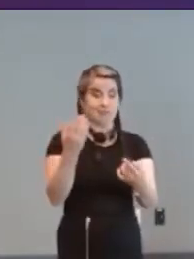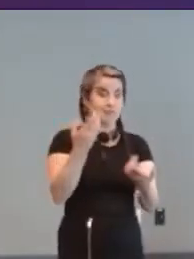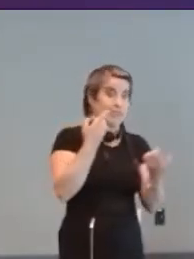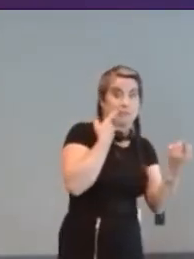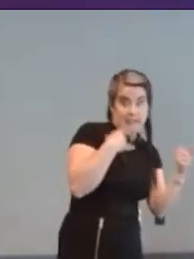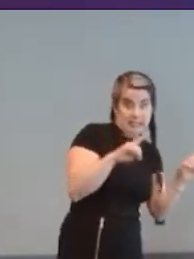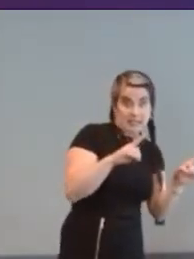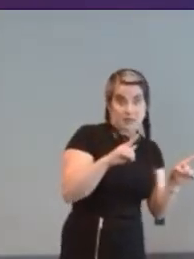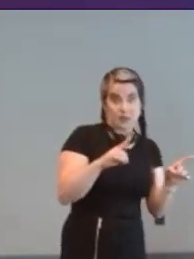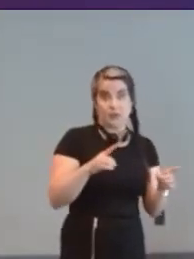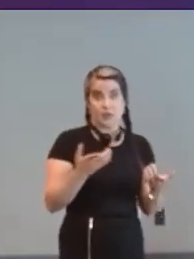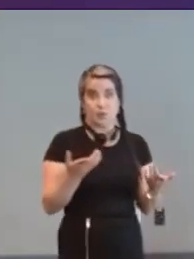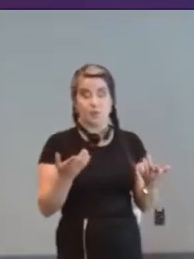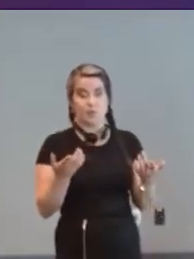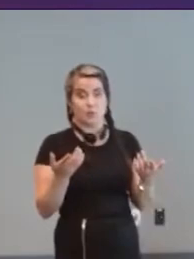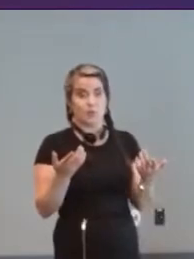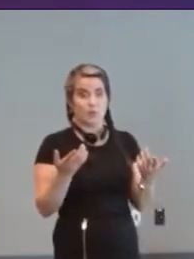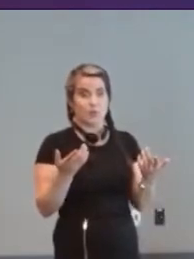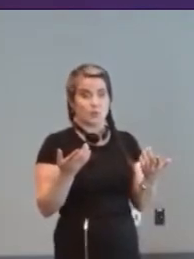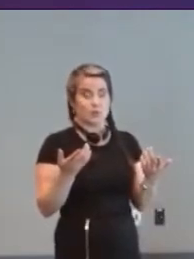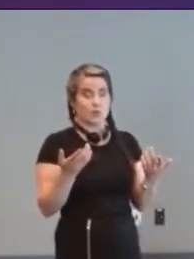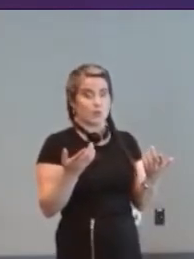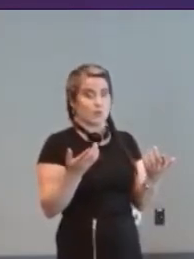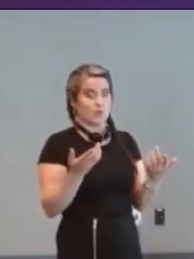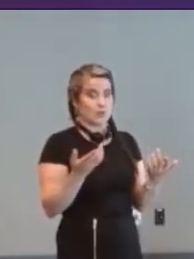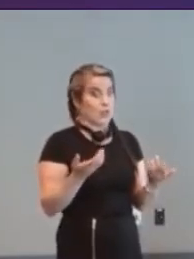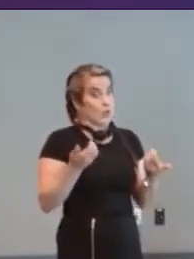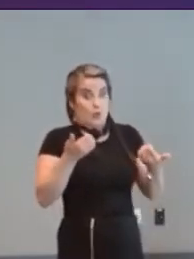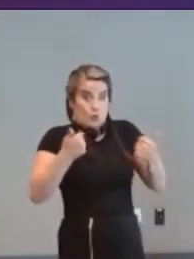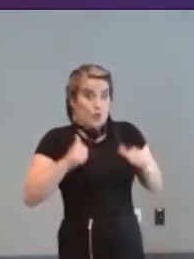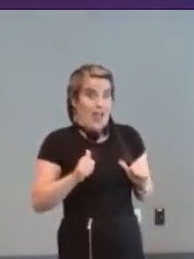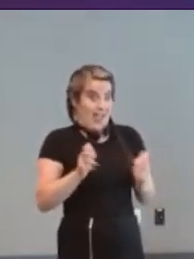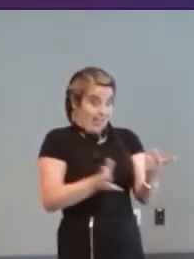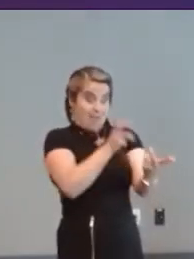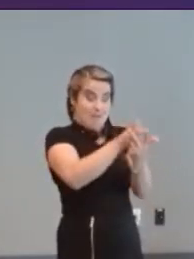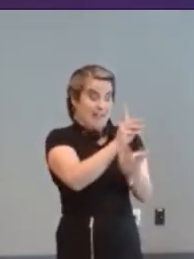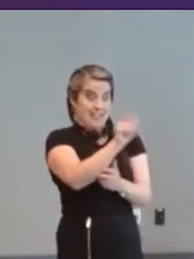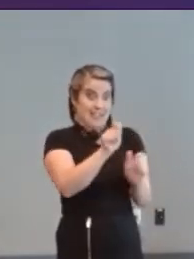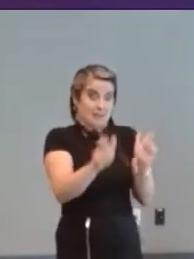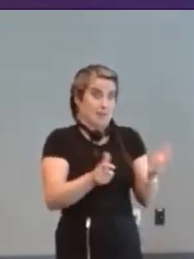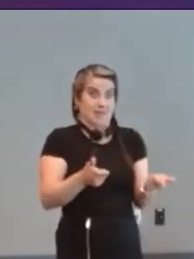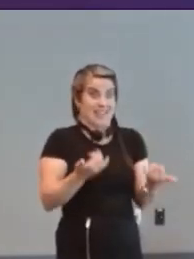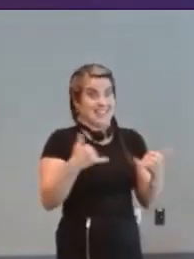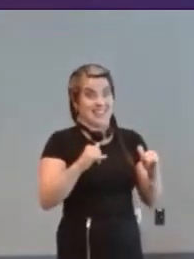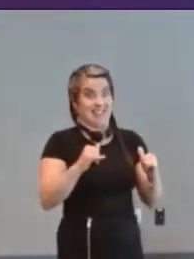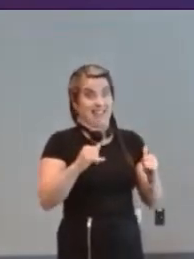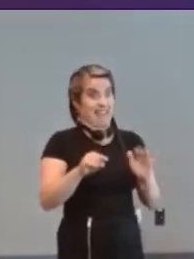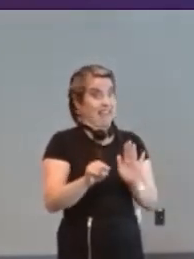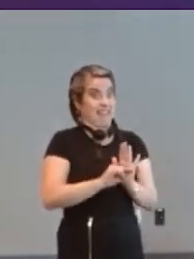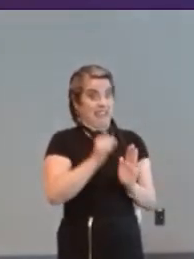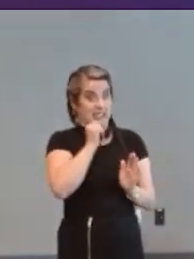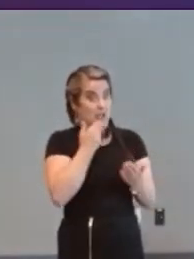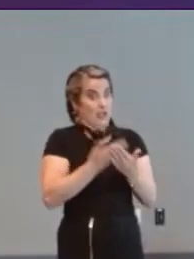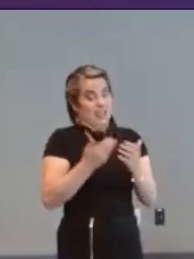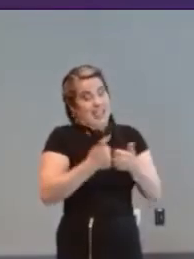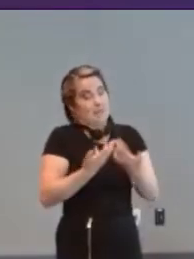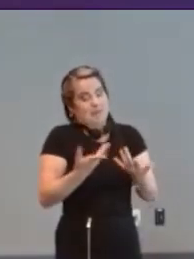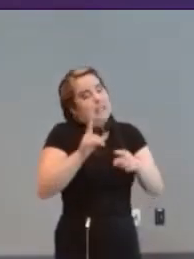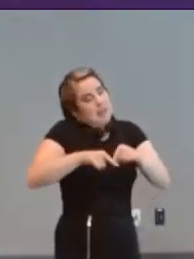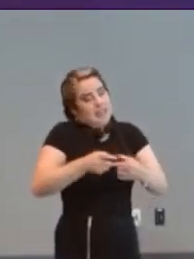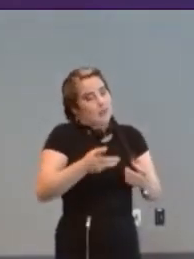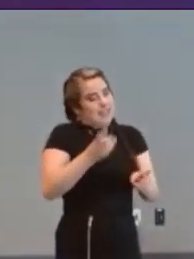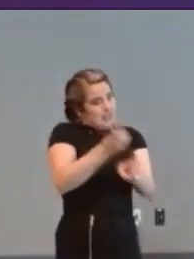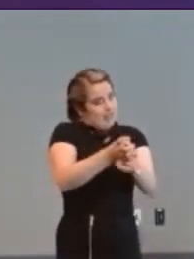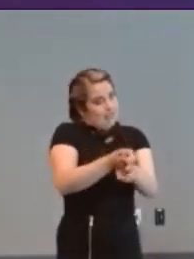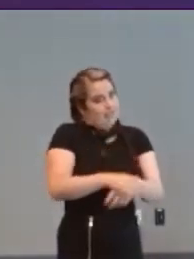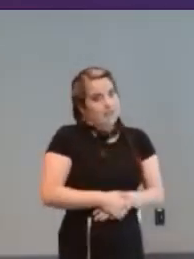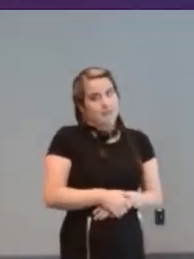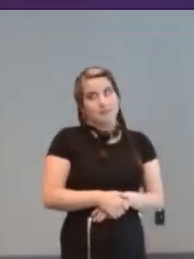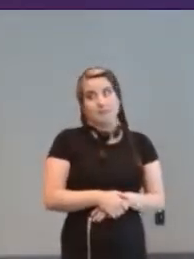lots of disabled people and it's still not be great um it's difficult. [Audience member] Thank you very much